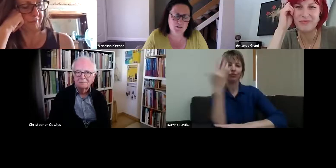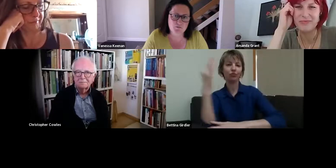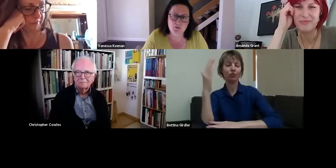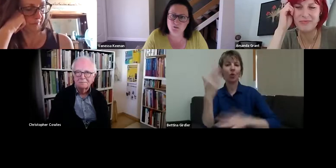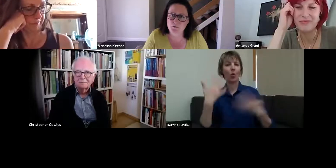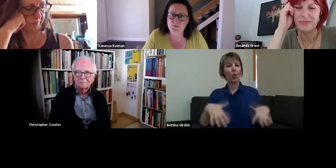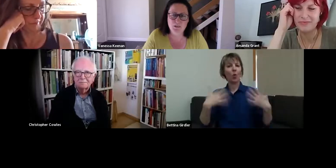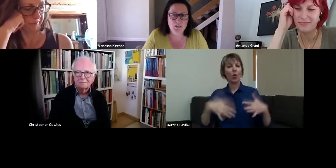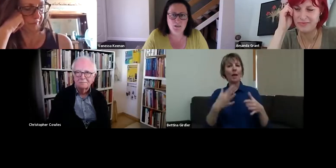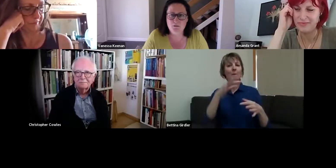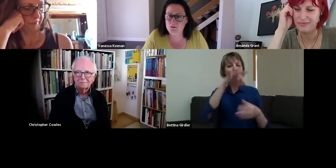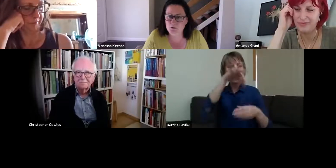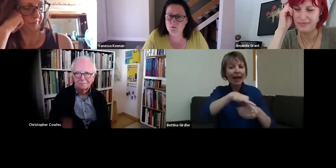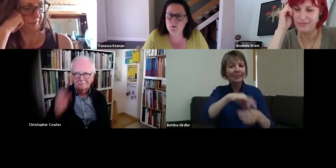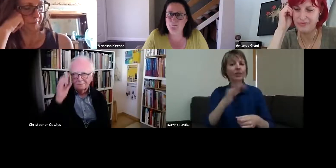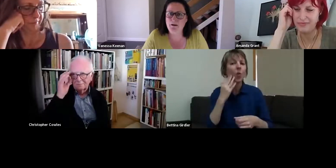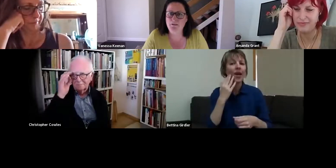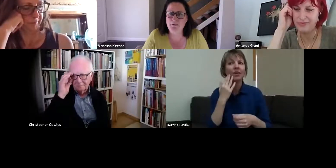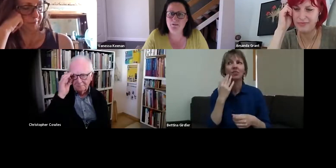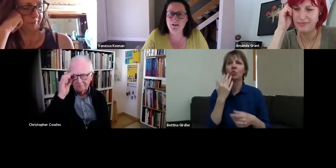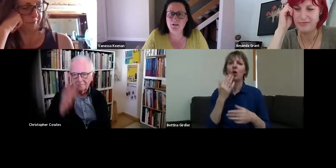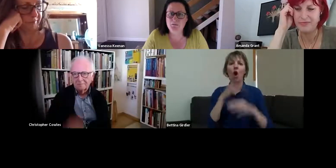It was an extraordinary attraction for tourists, lots of locals got